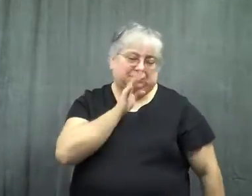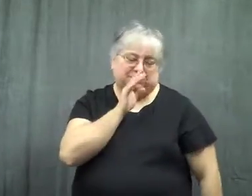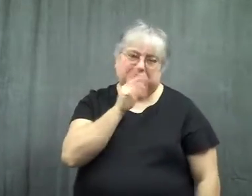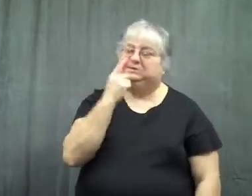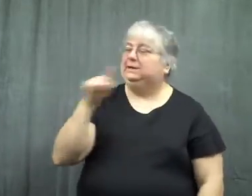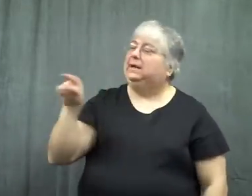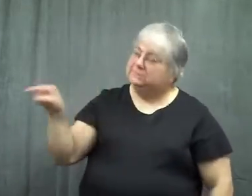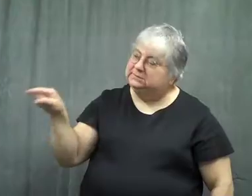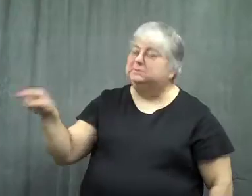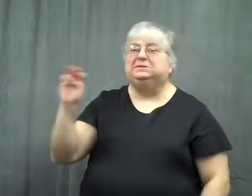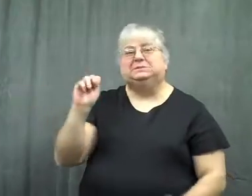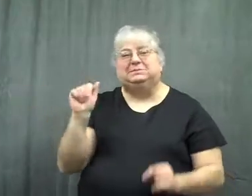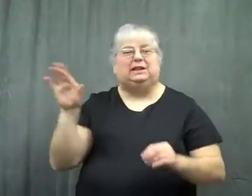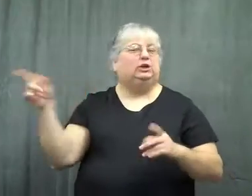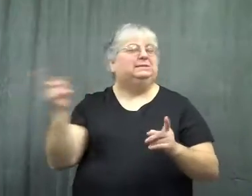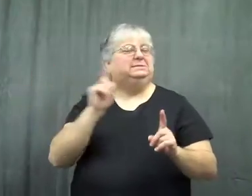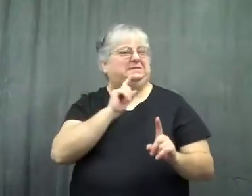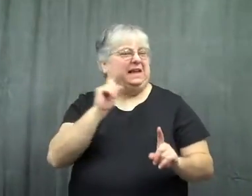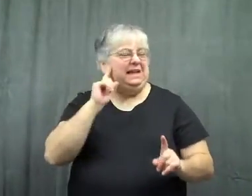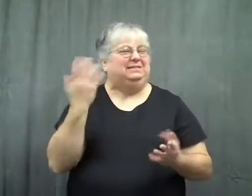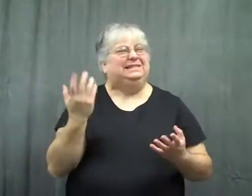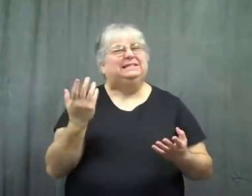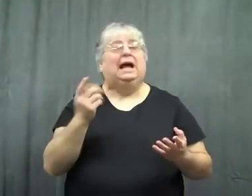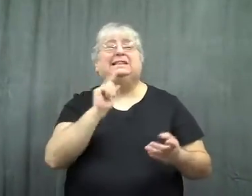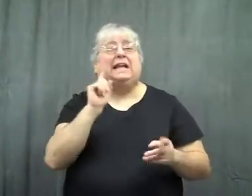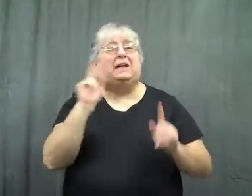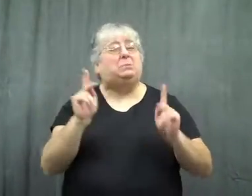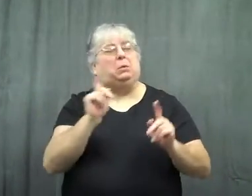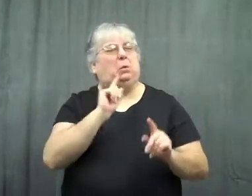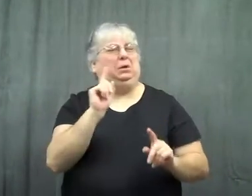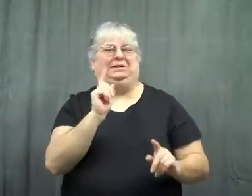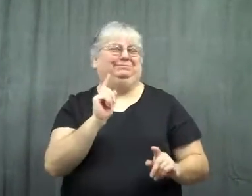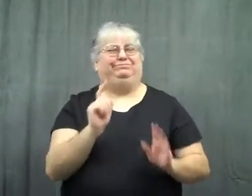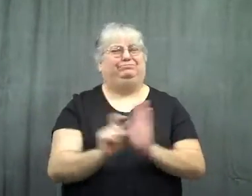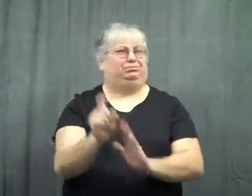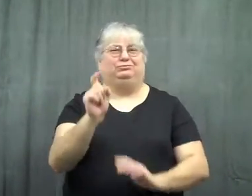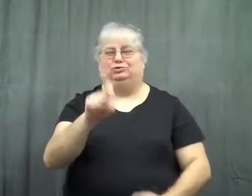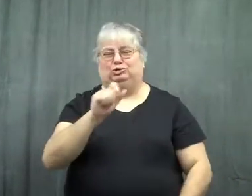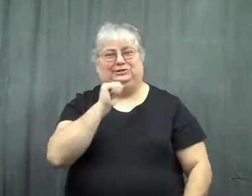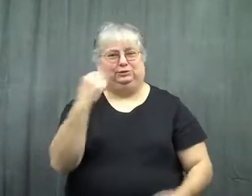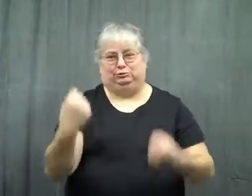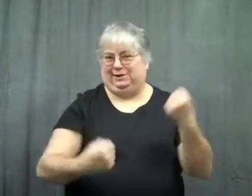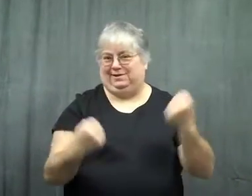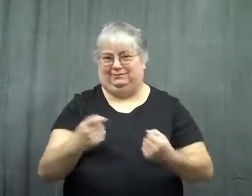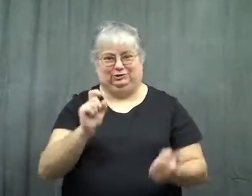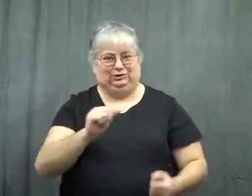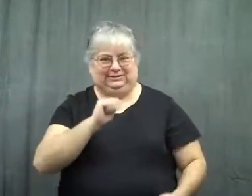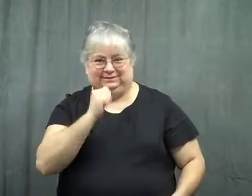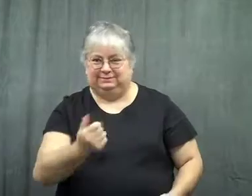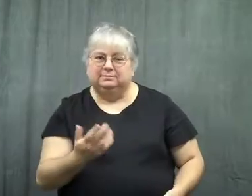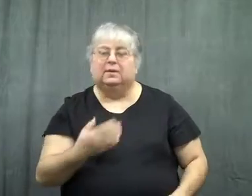"Mary's deaf, and deaf people really shouldn't drive."